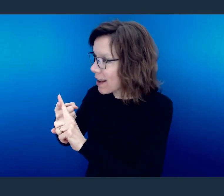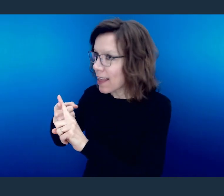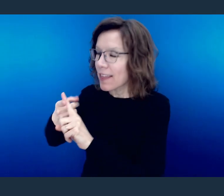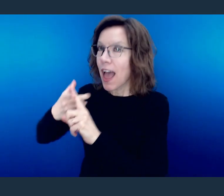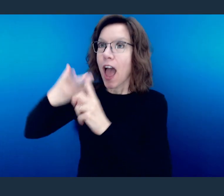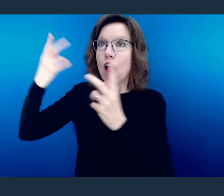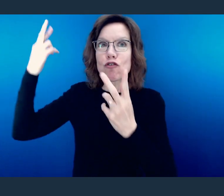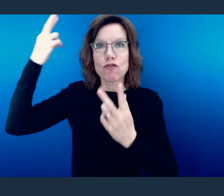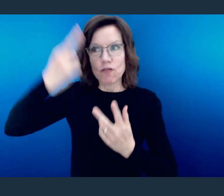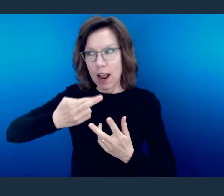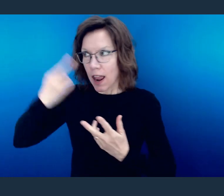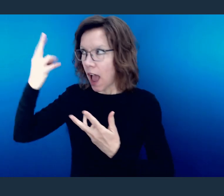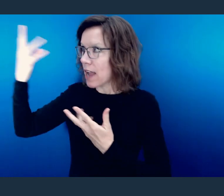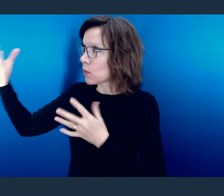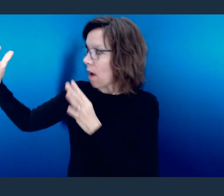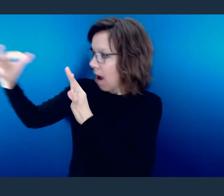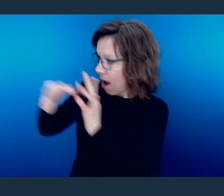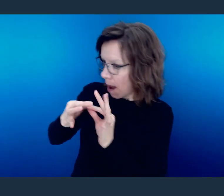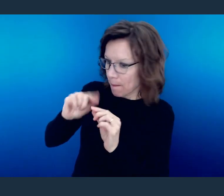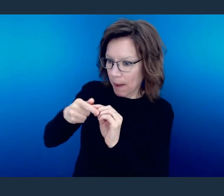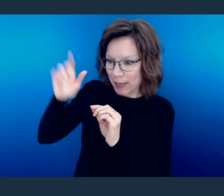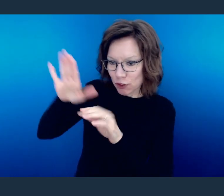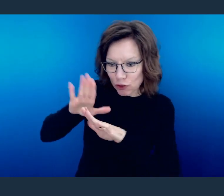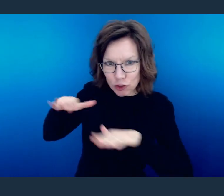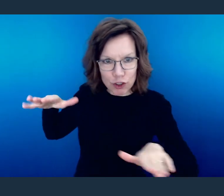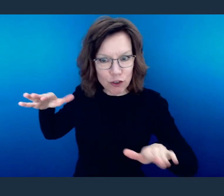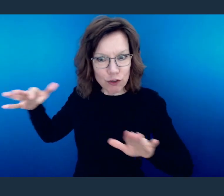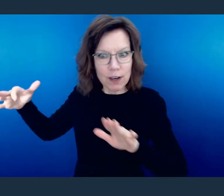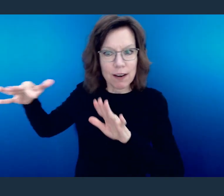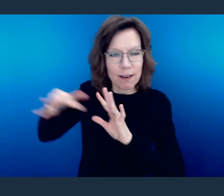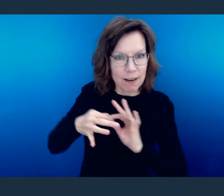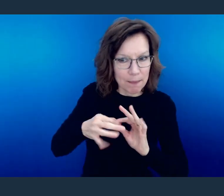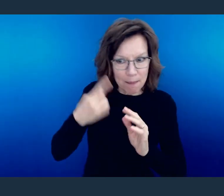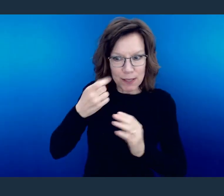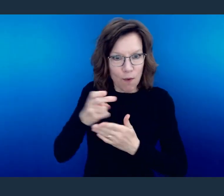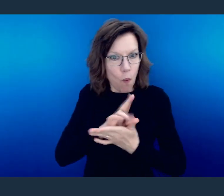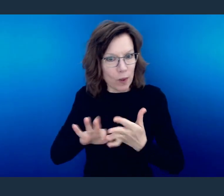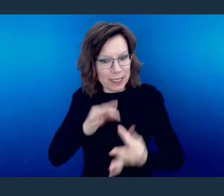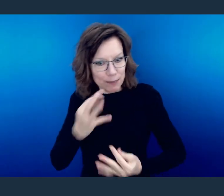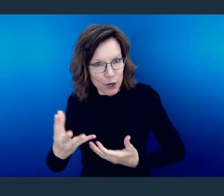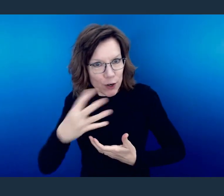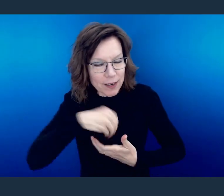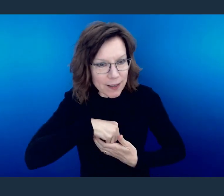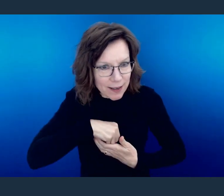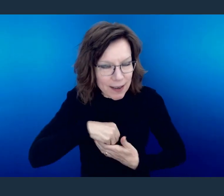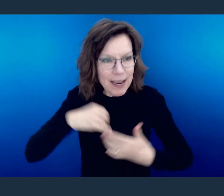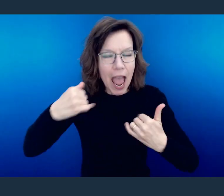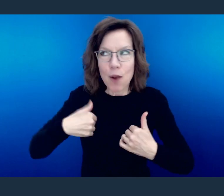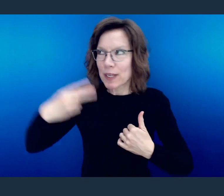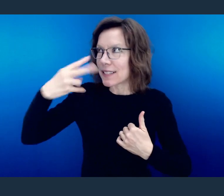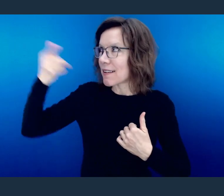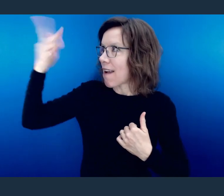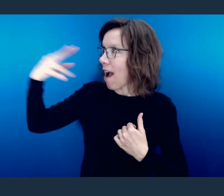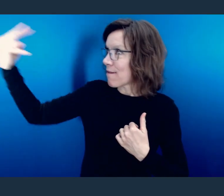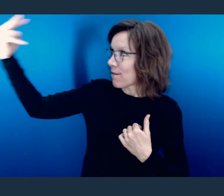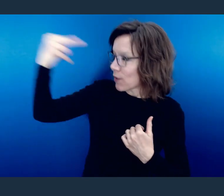And in that, we see transformation taking place from our stature as it relates to our God and our Father.